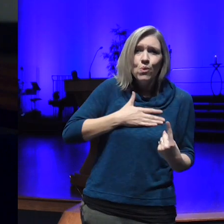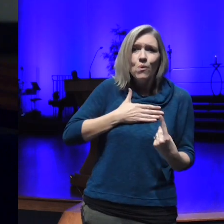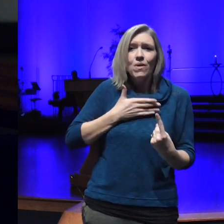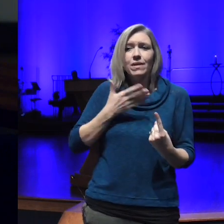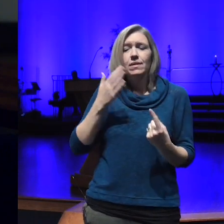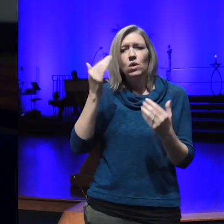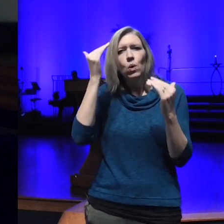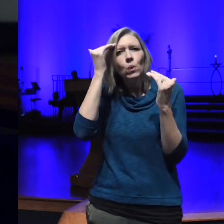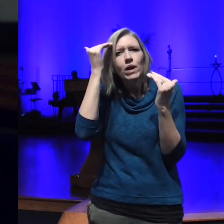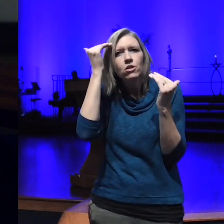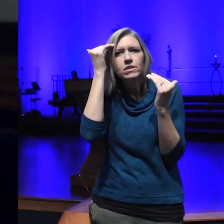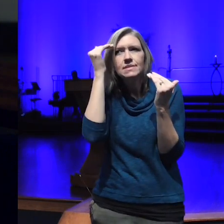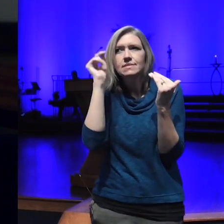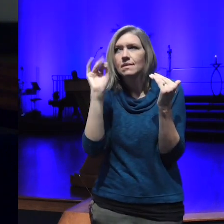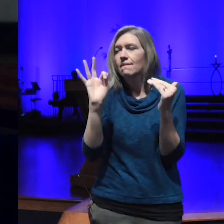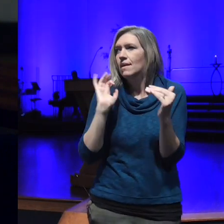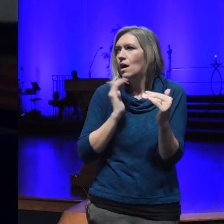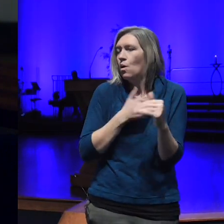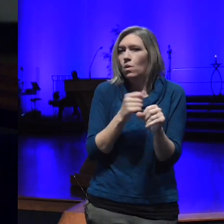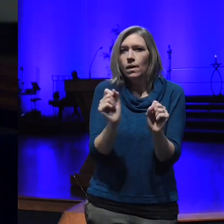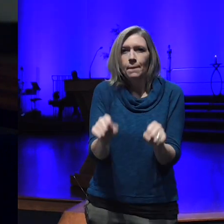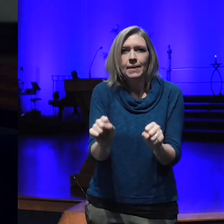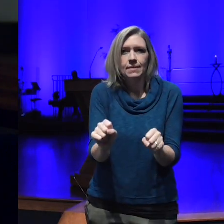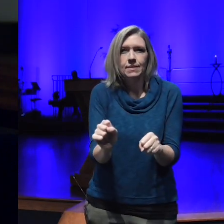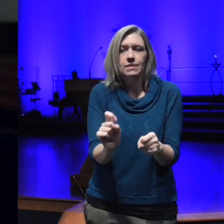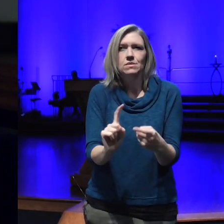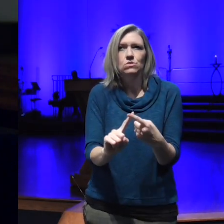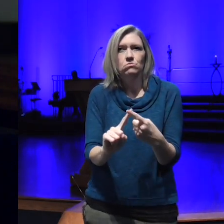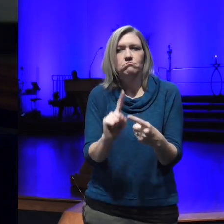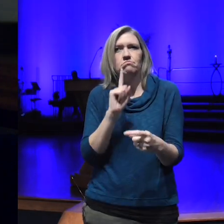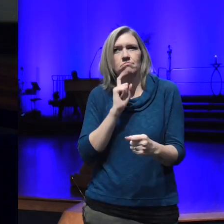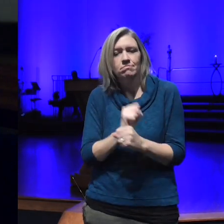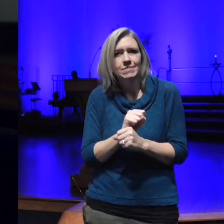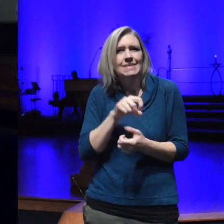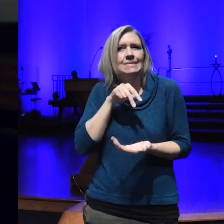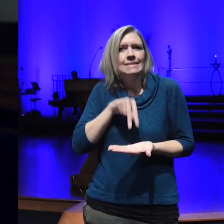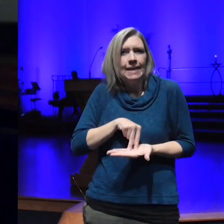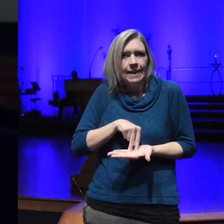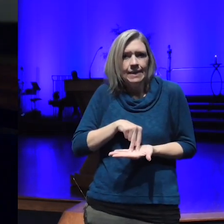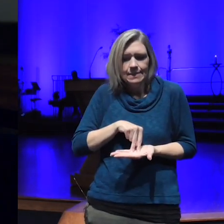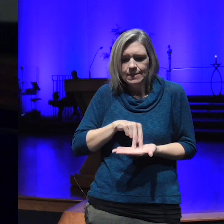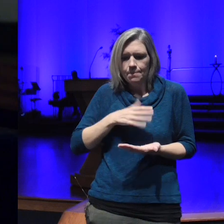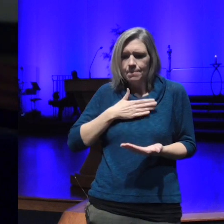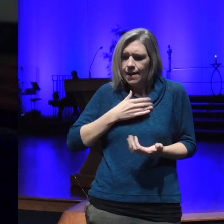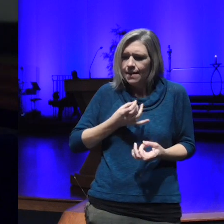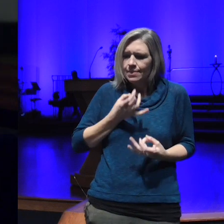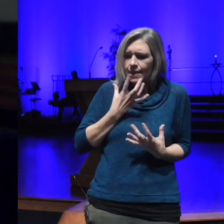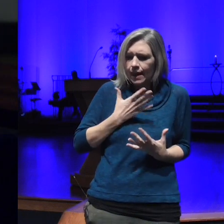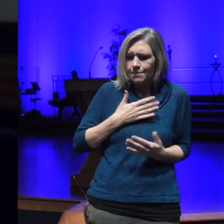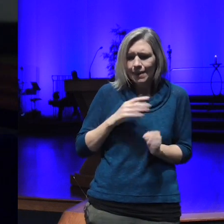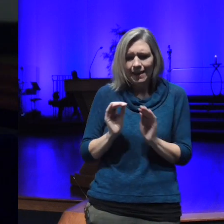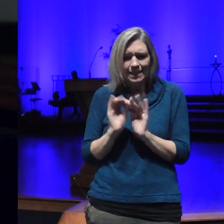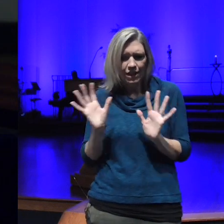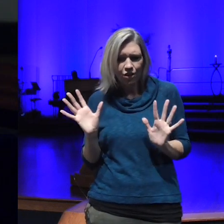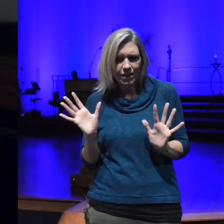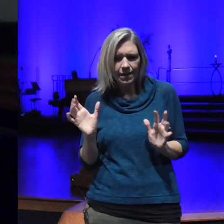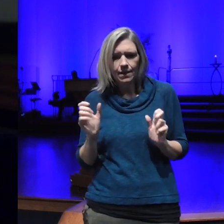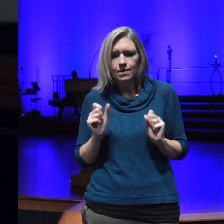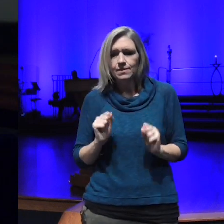our ability to stand in our own light and Clarity to stand in our faith in the days